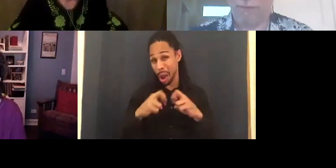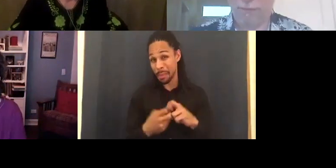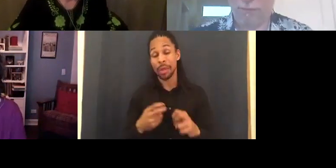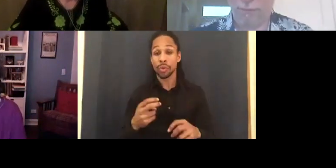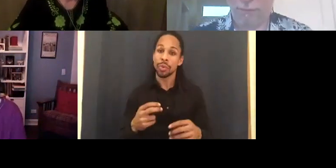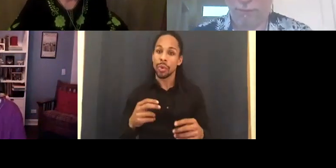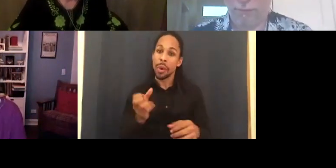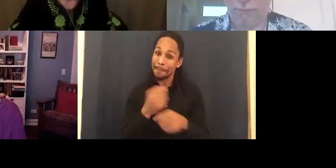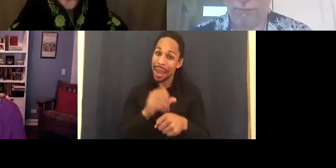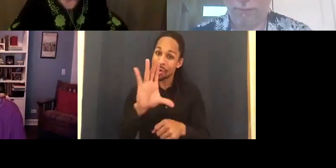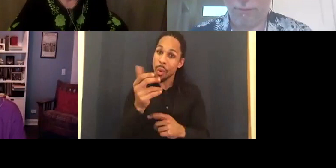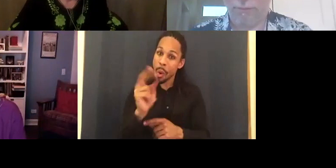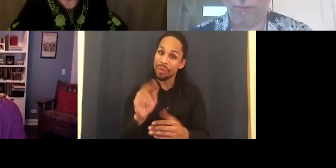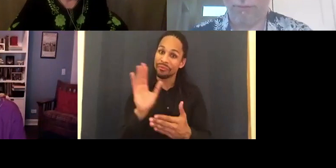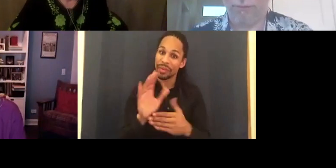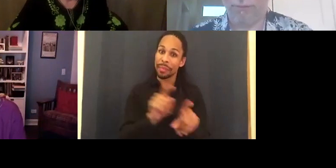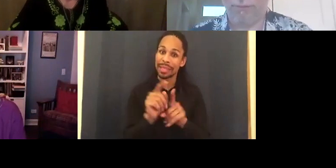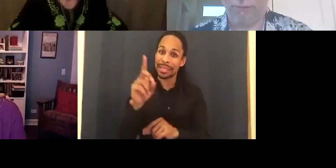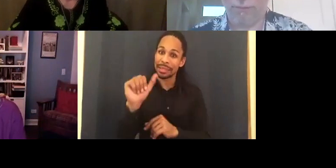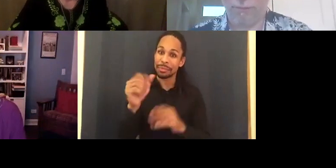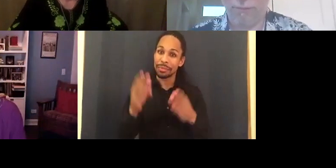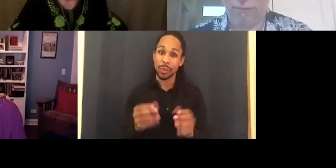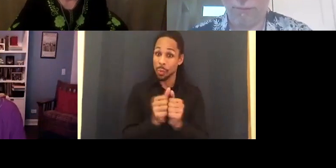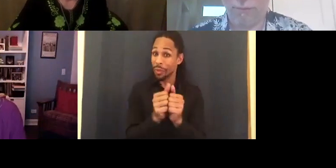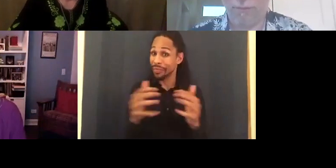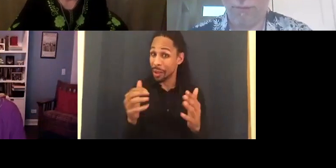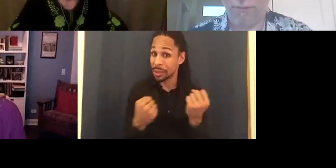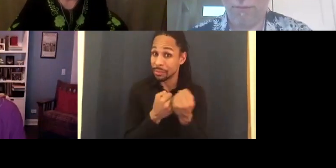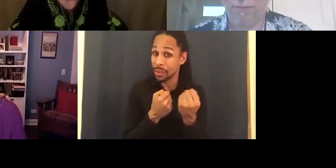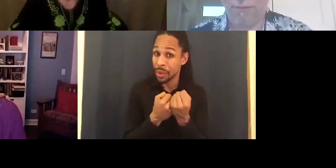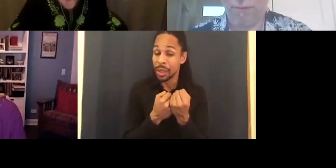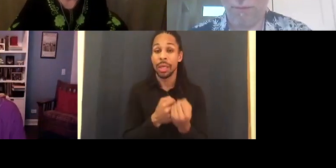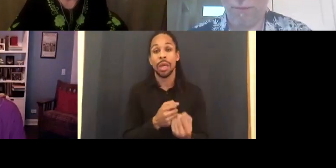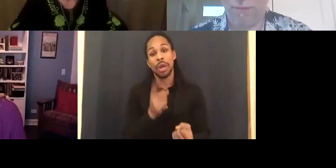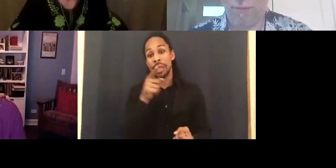any support, you're spending years trying to raise money.